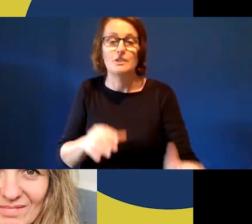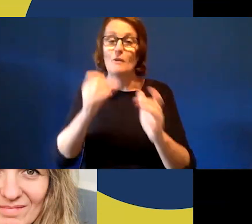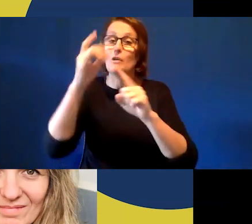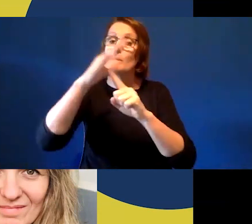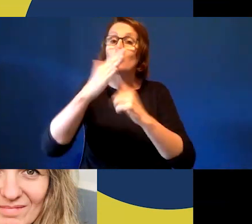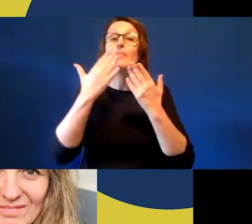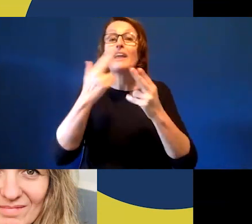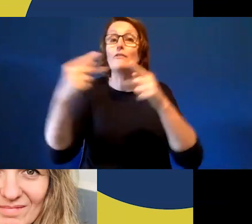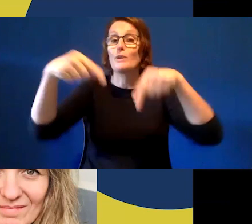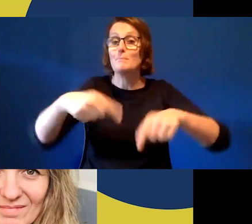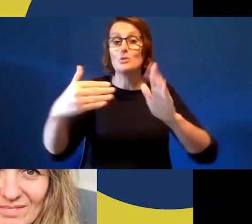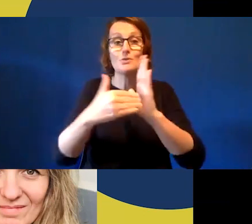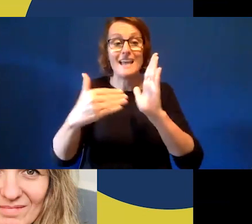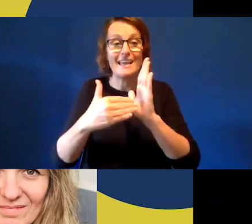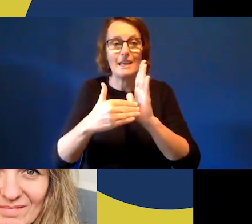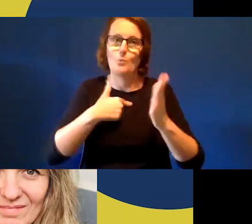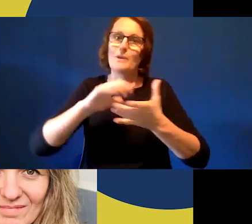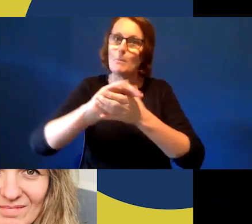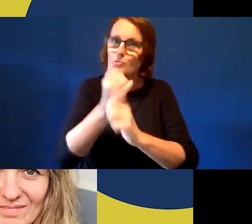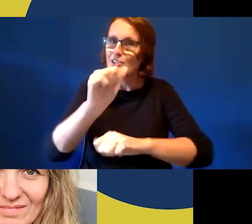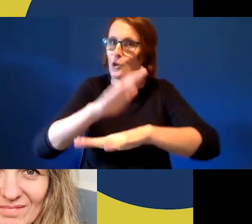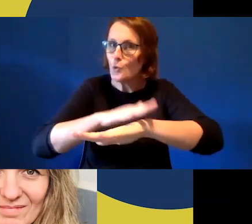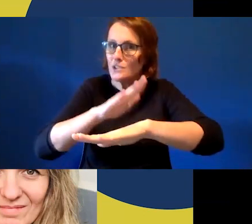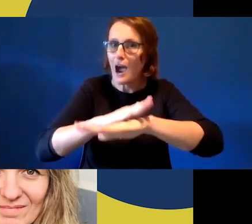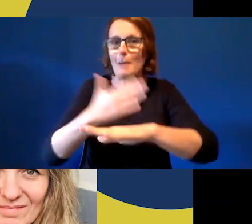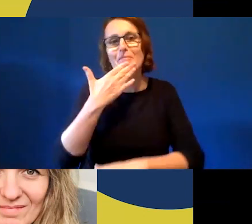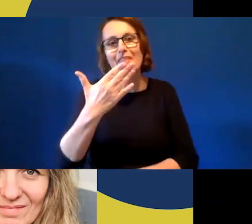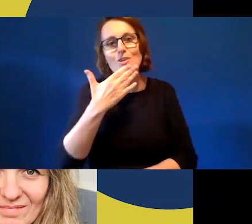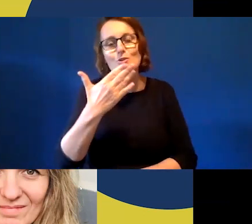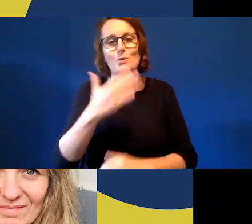and we - listen, we really appreciate your time. Without